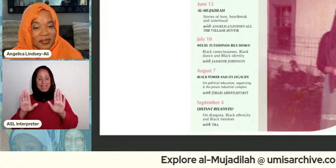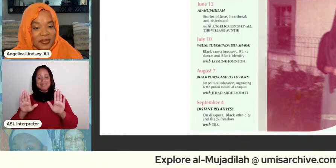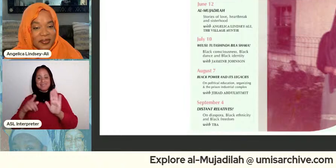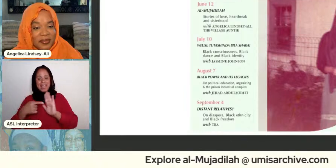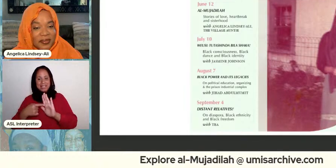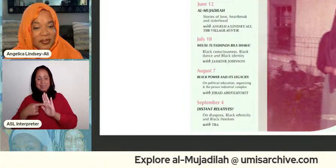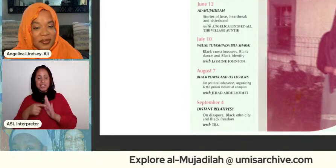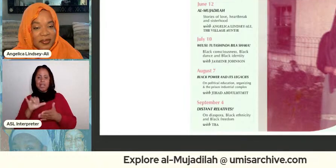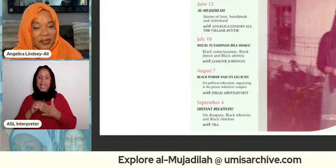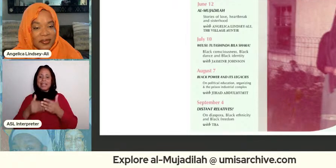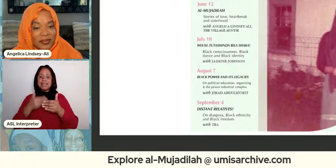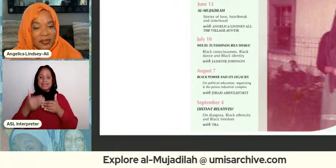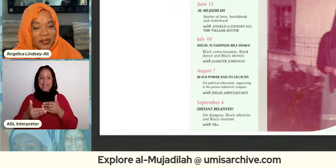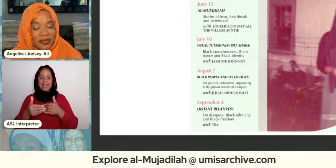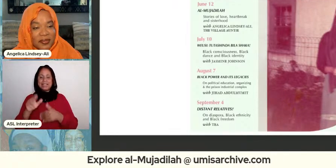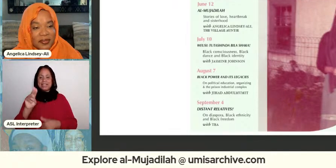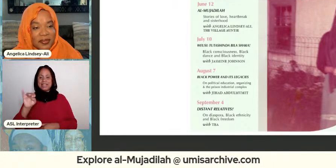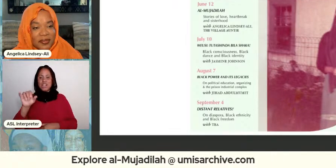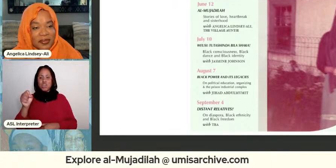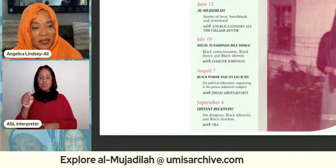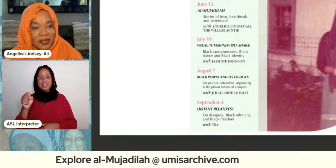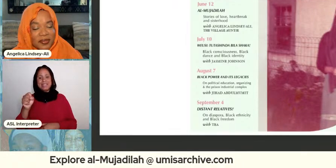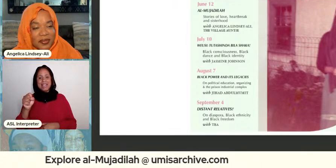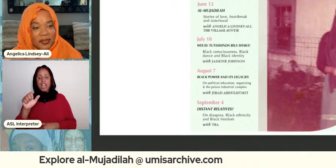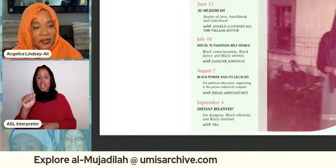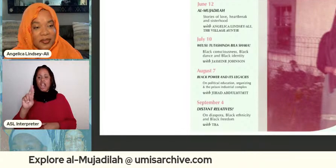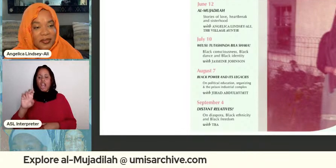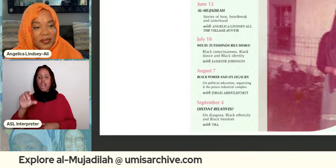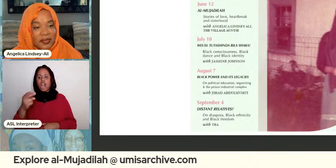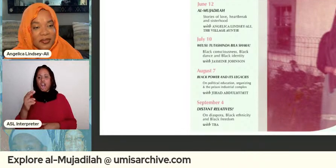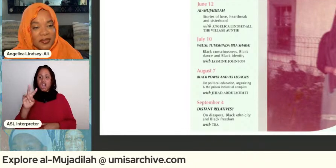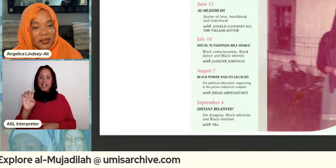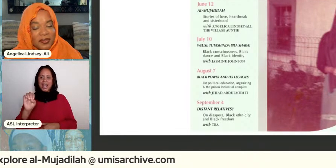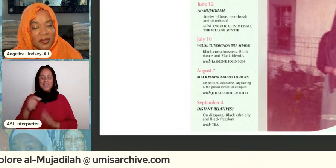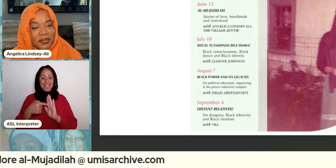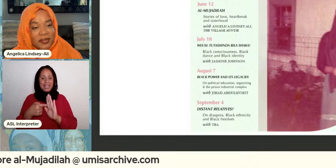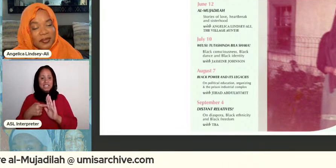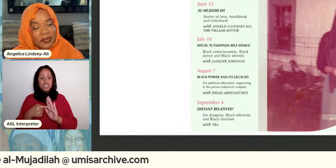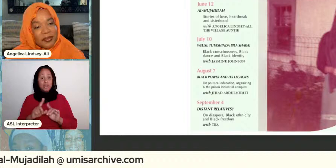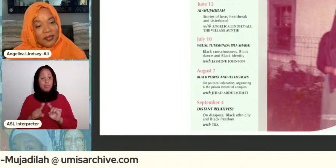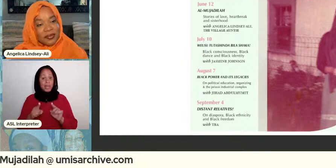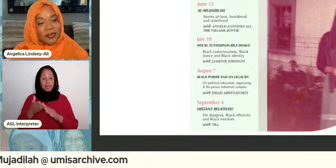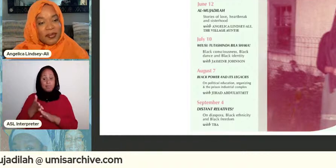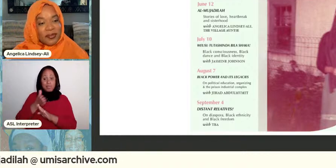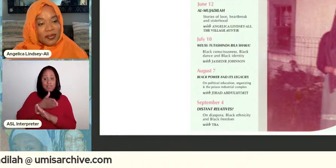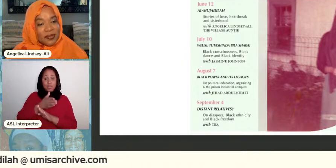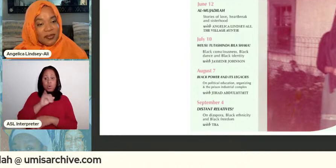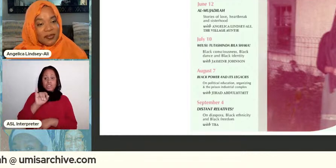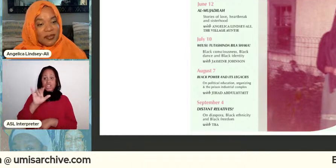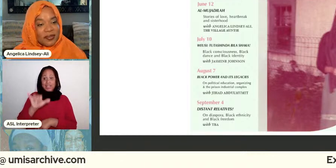for these are previous exhibitions in the meantime um there may be a part two of our conversation